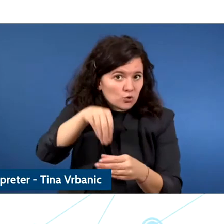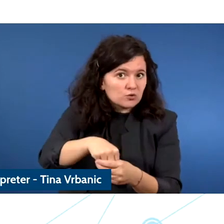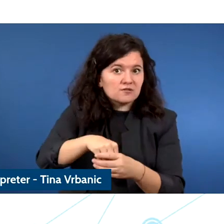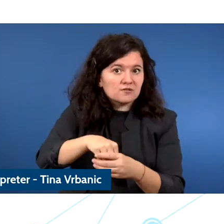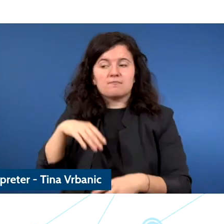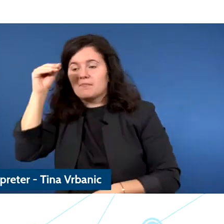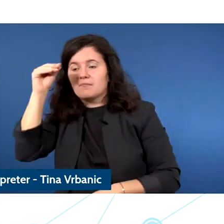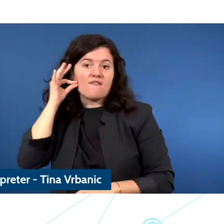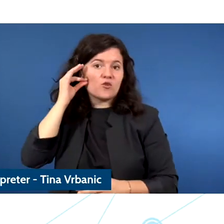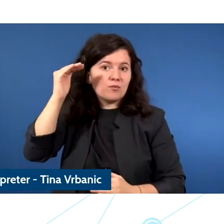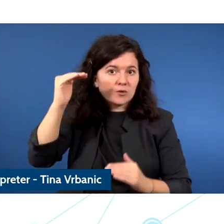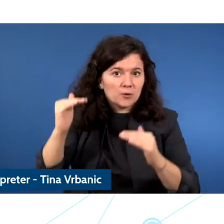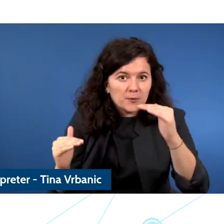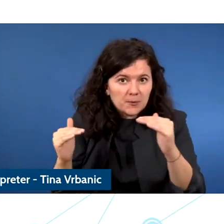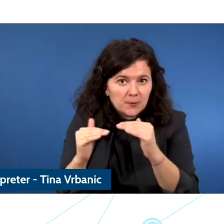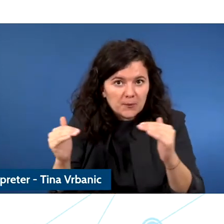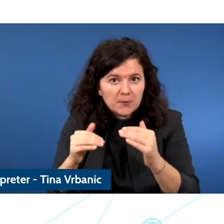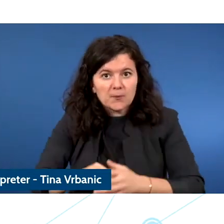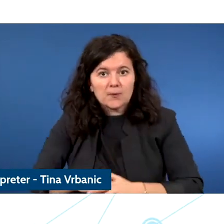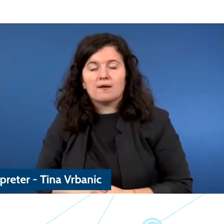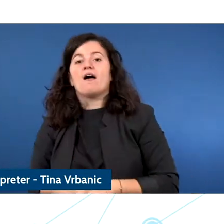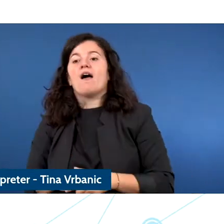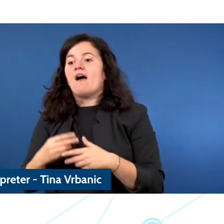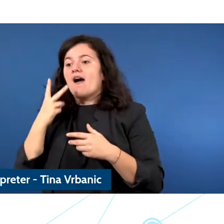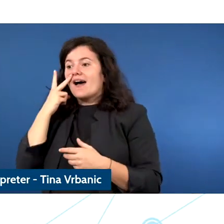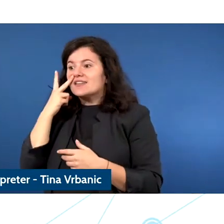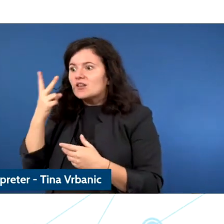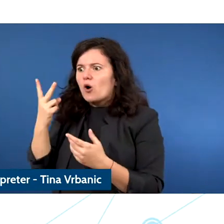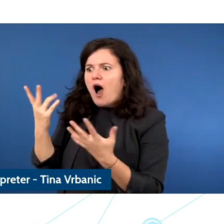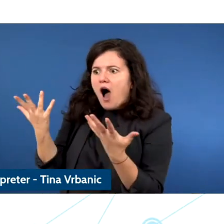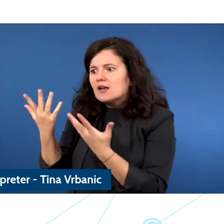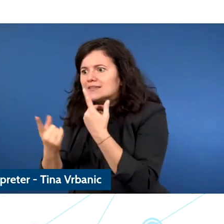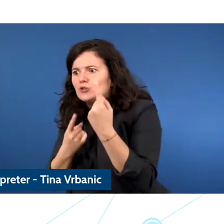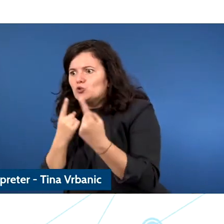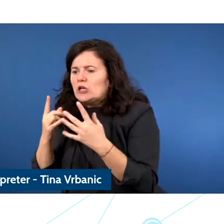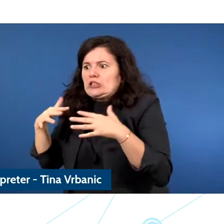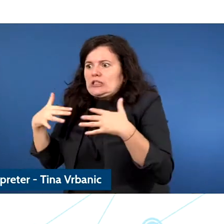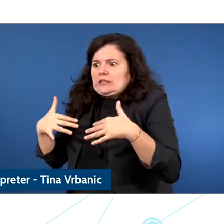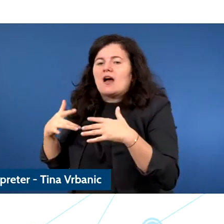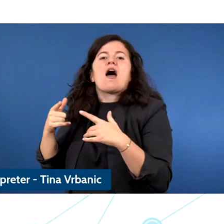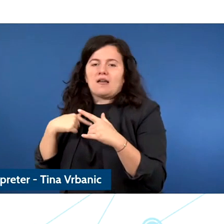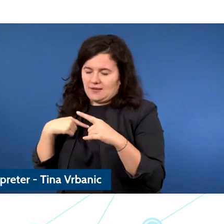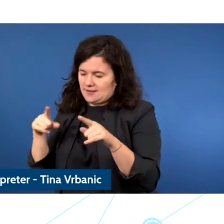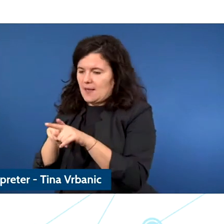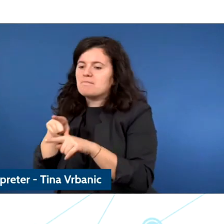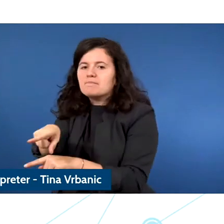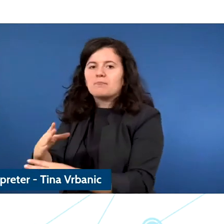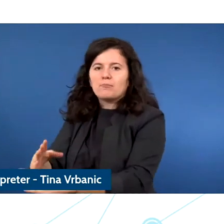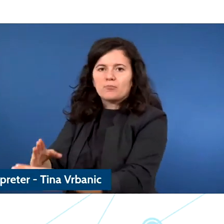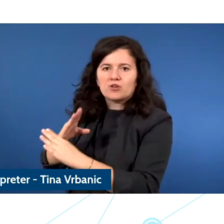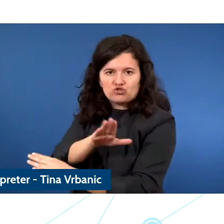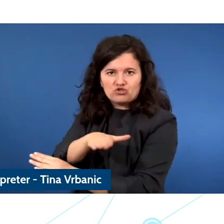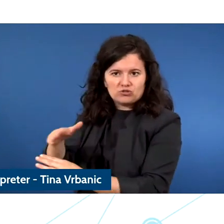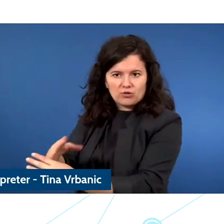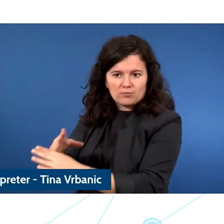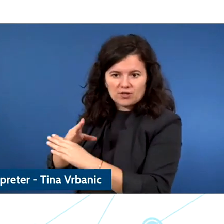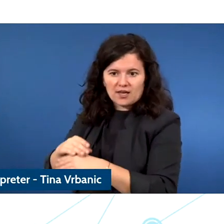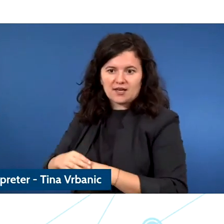genderser gaps and ensure access to children in vulnerable situation and we have looked at it and we have worked with children with disabilities